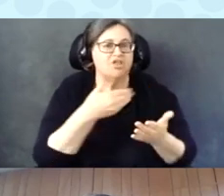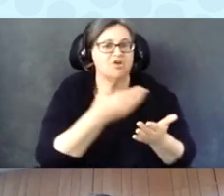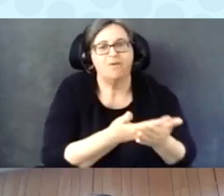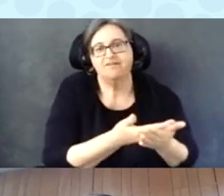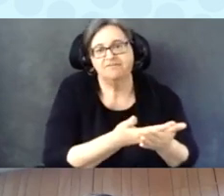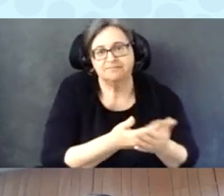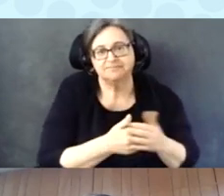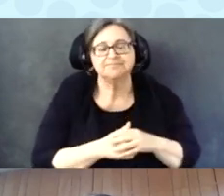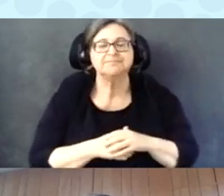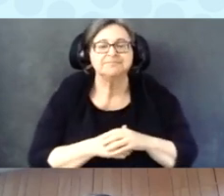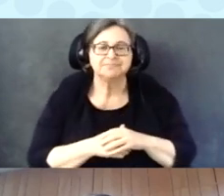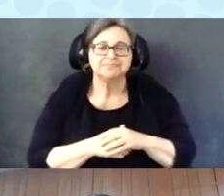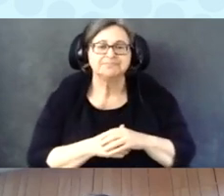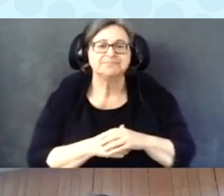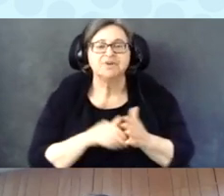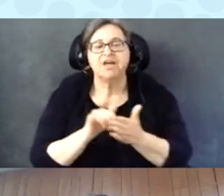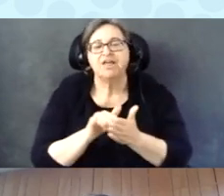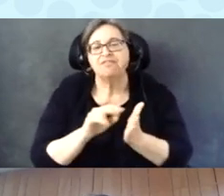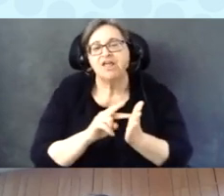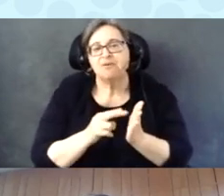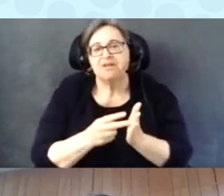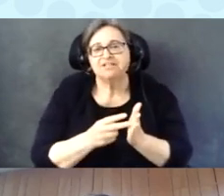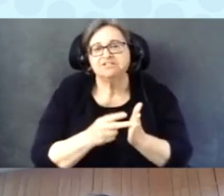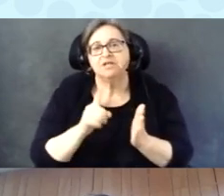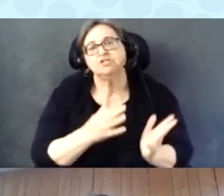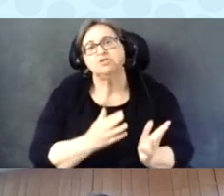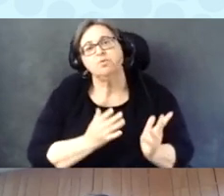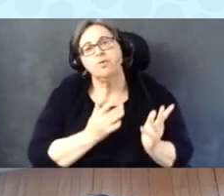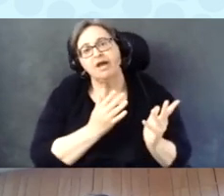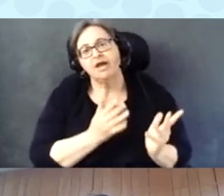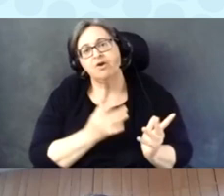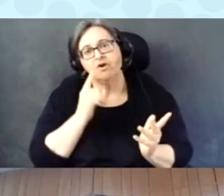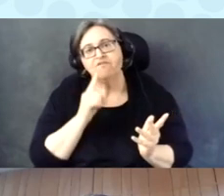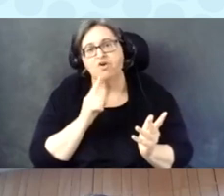So that means they had to wait, you know, for the poll workers to set it up.